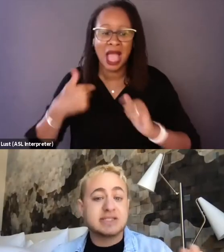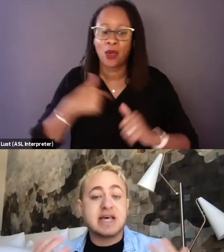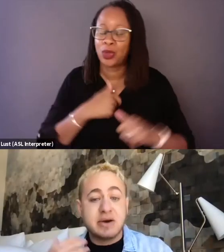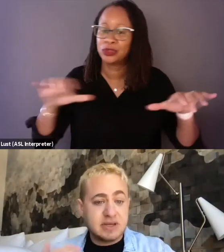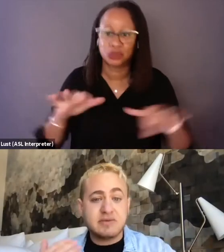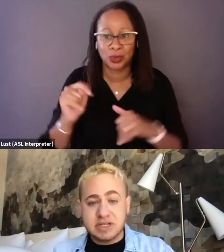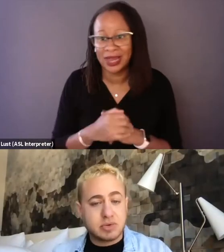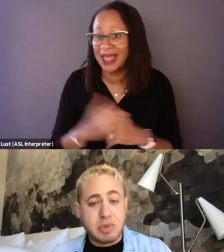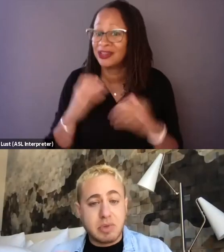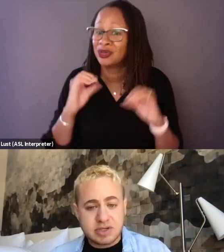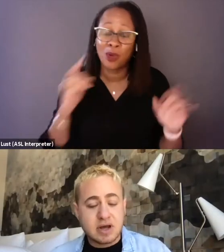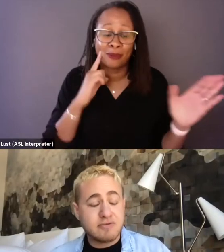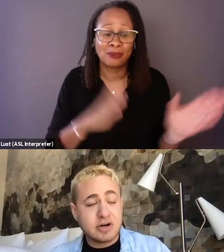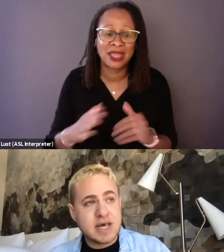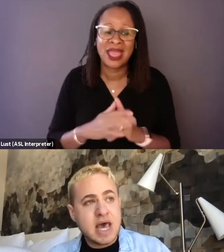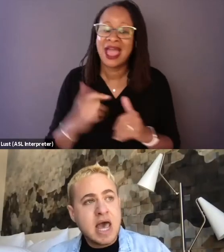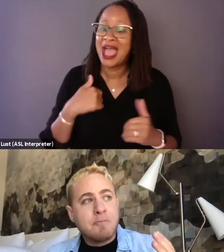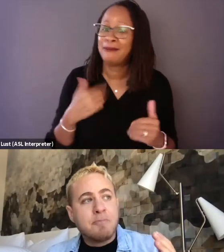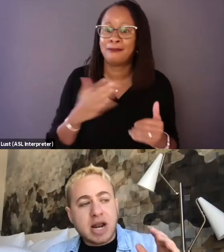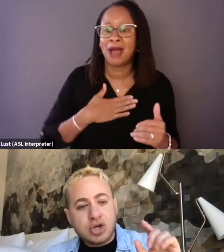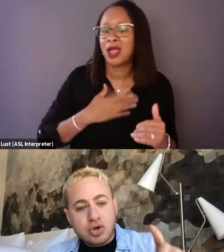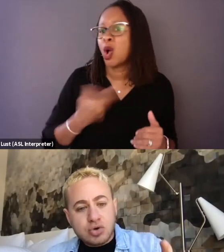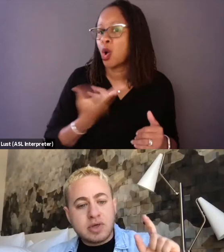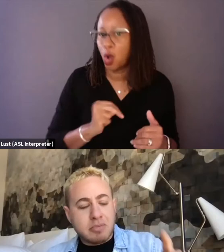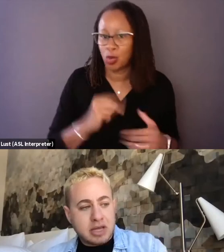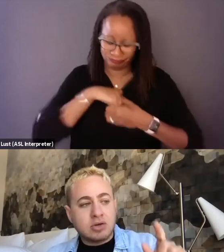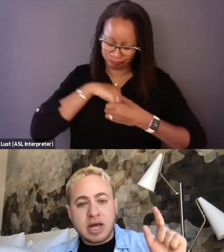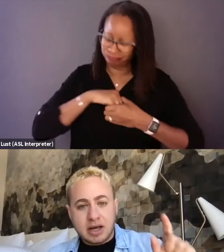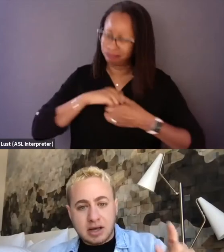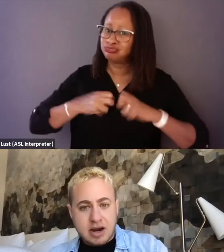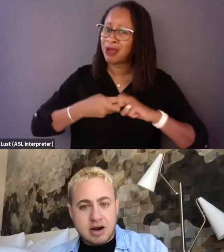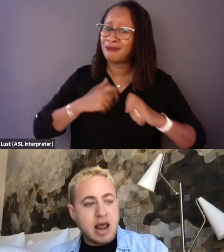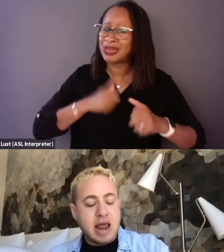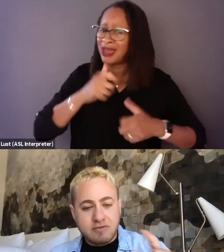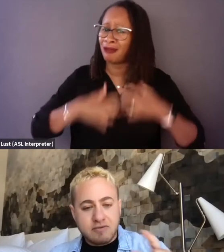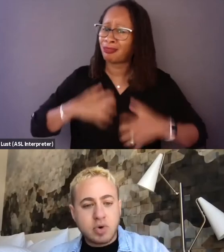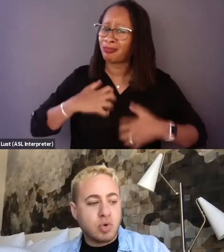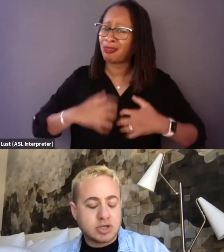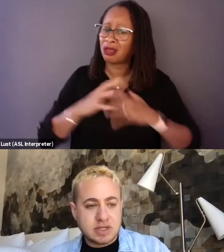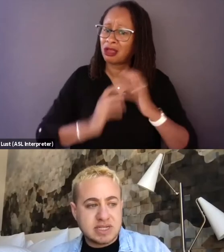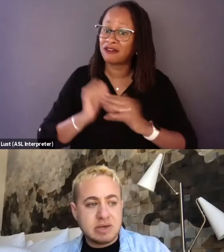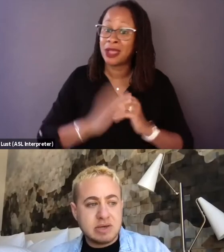because I was even dealing with my own discomforts, but I knew that Michael and Clare and everyone who worked on the team